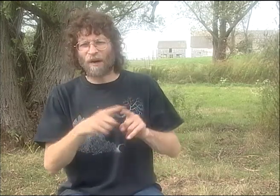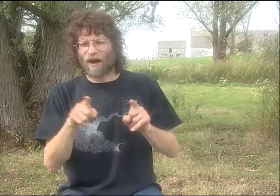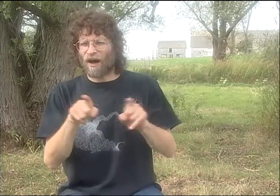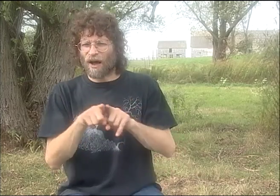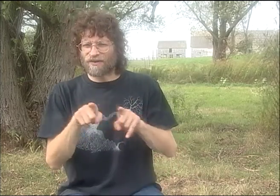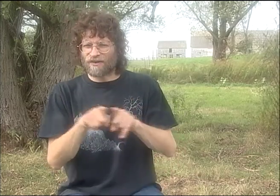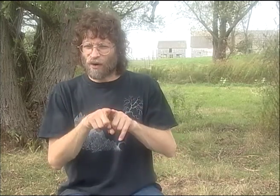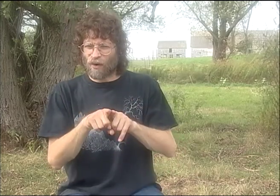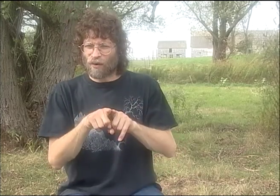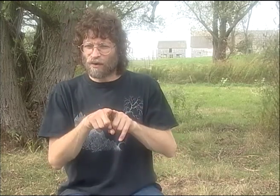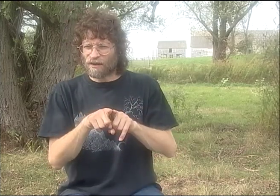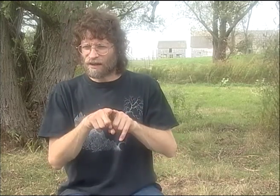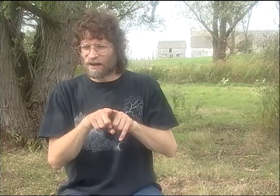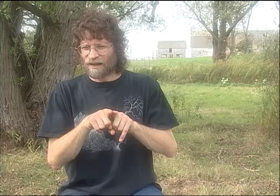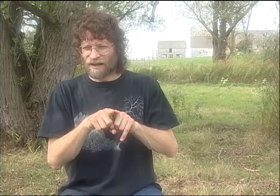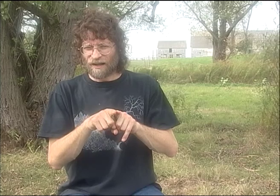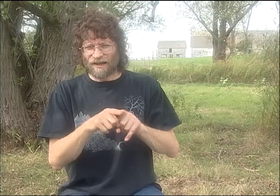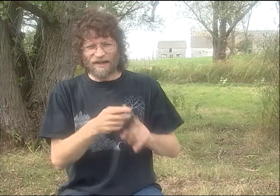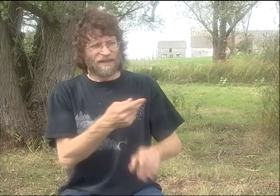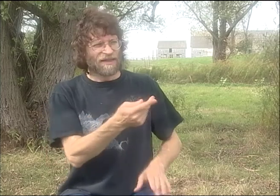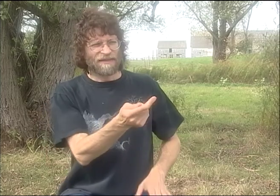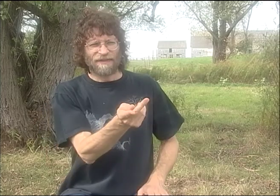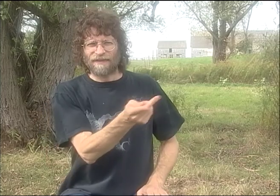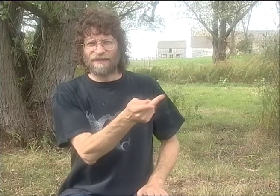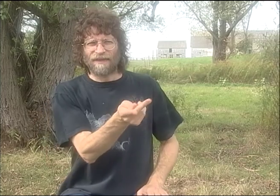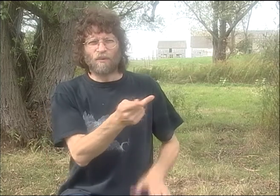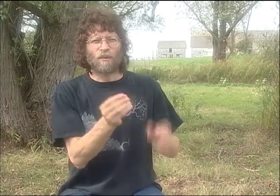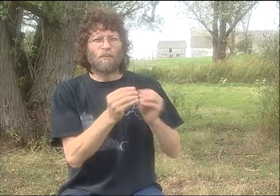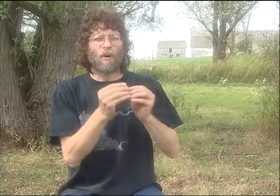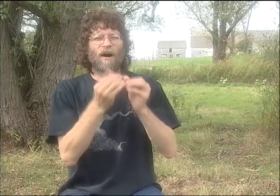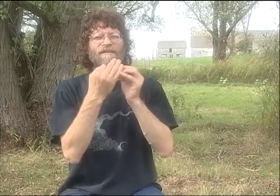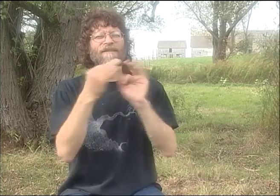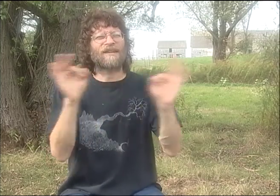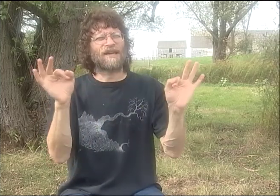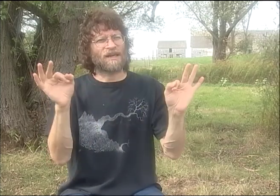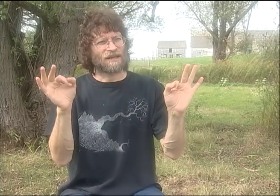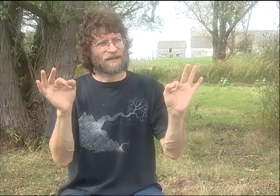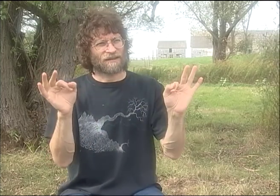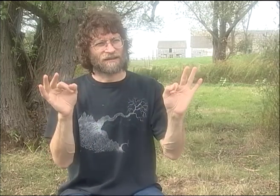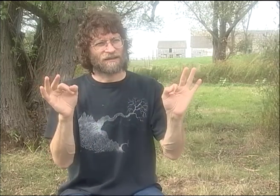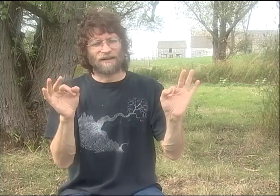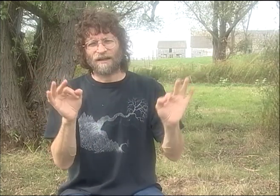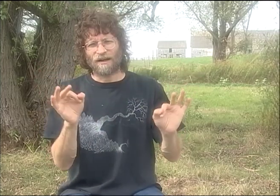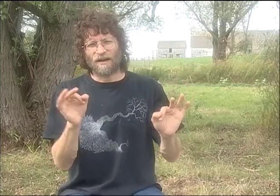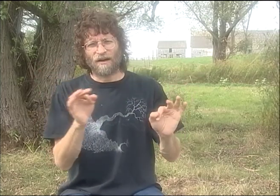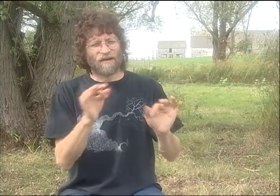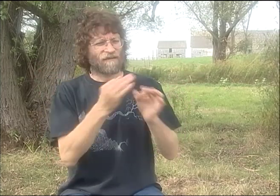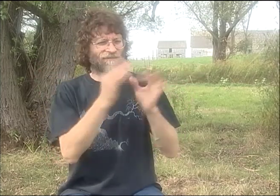THAT THEY WERE SEEING WITH DEBBIE AND PETER. AND THE IDEAS WERE REALLY STRONG.